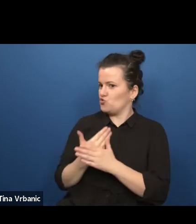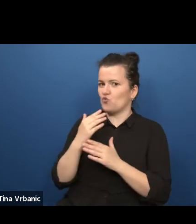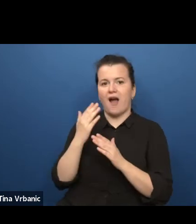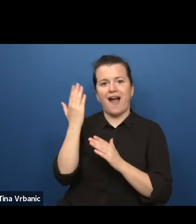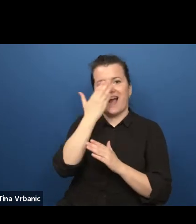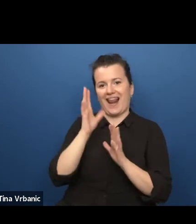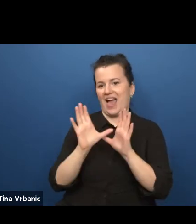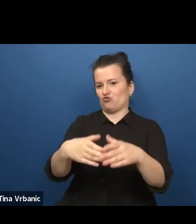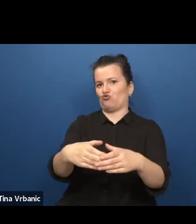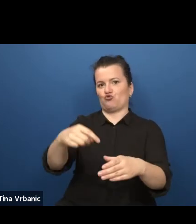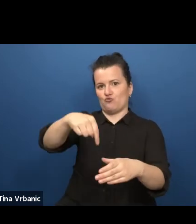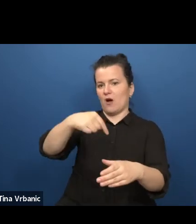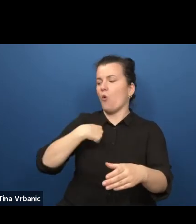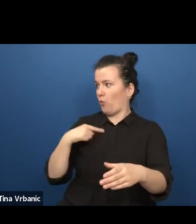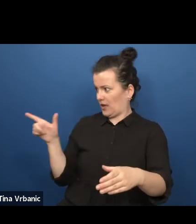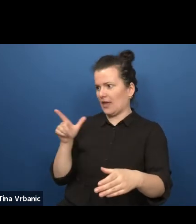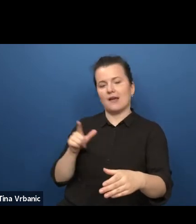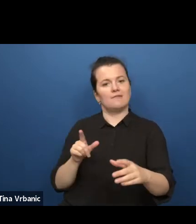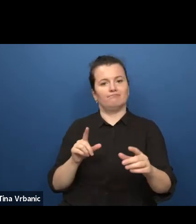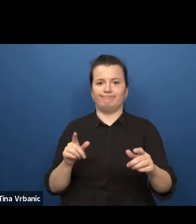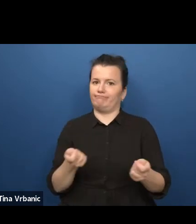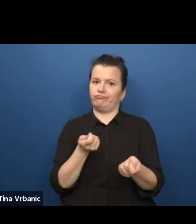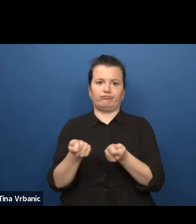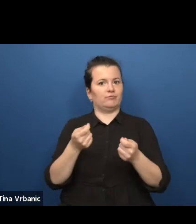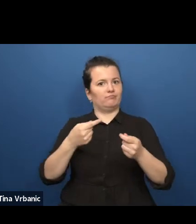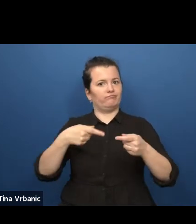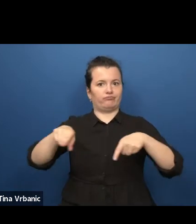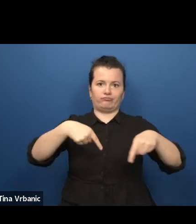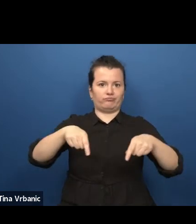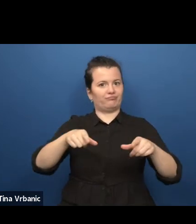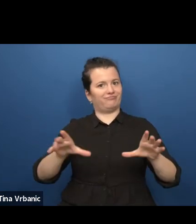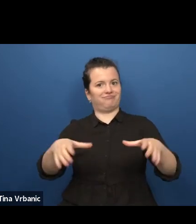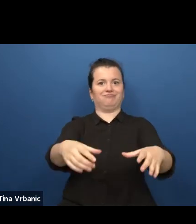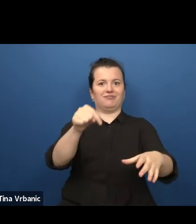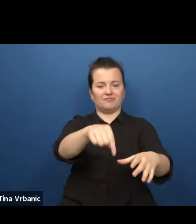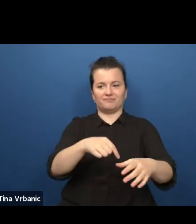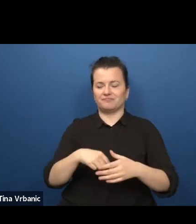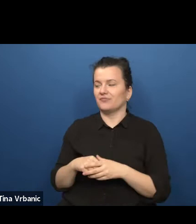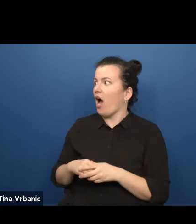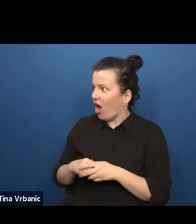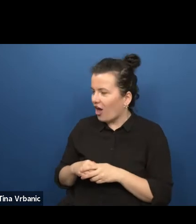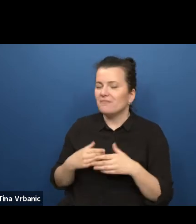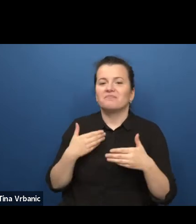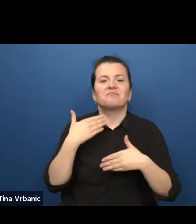I got in touch with ETC and Paul and I visited the first Young Europe Festival